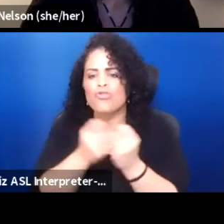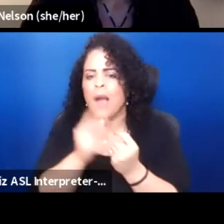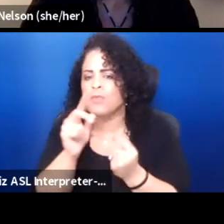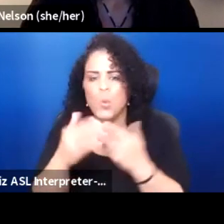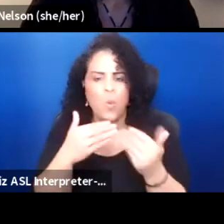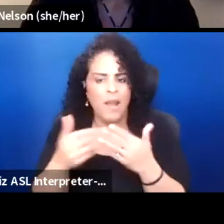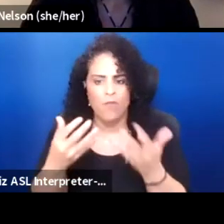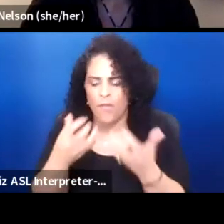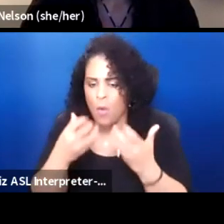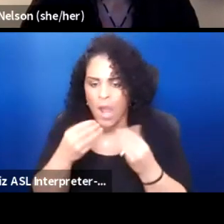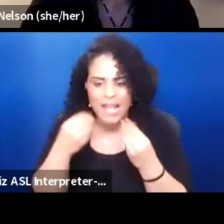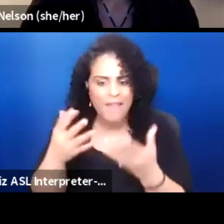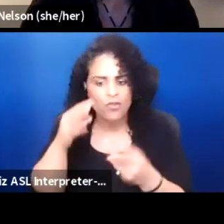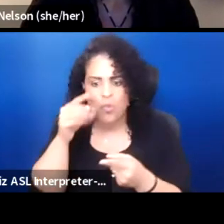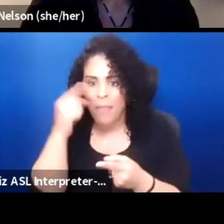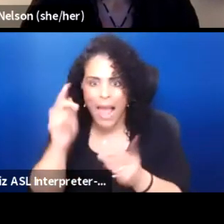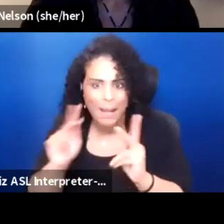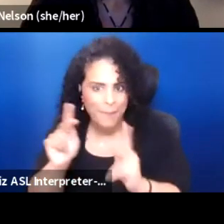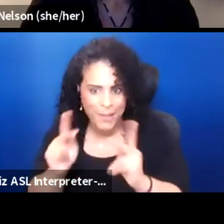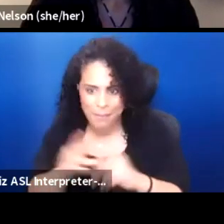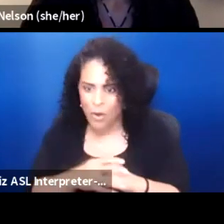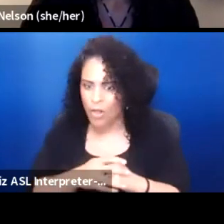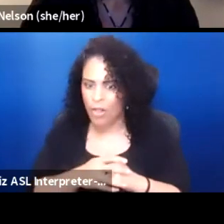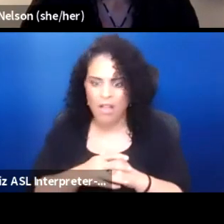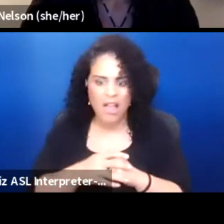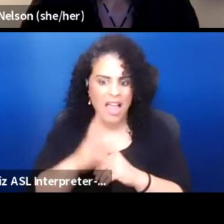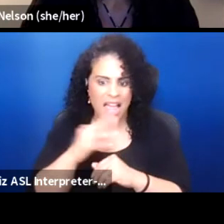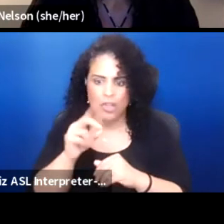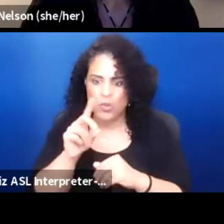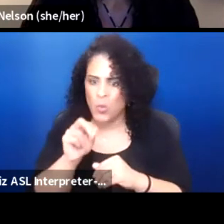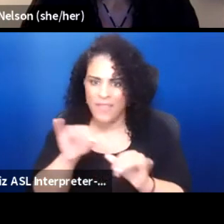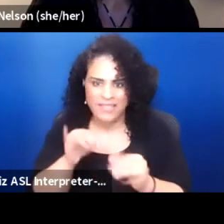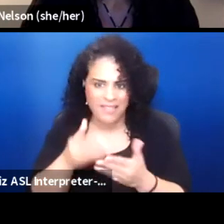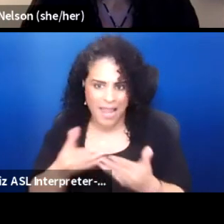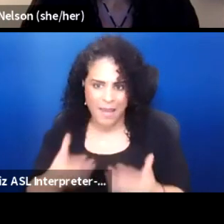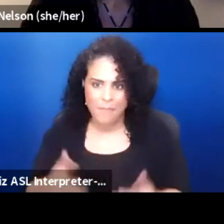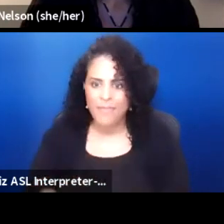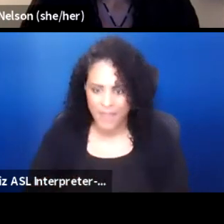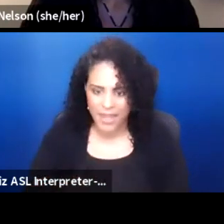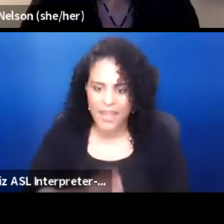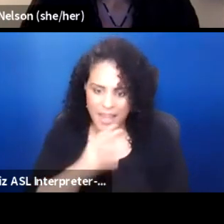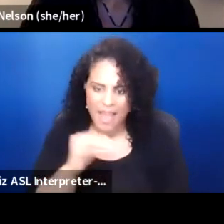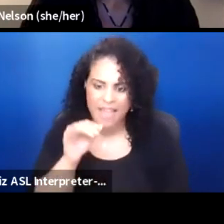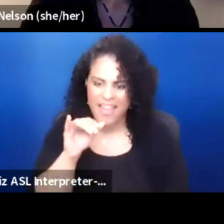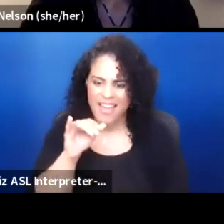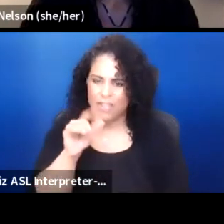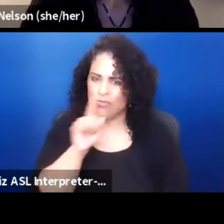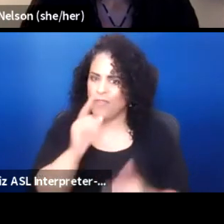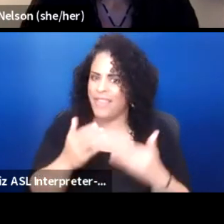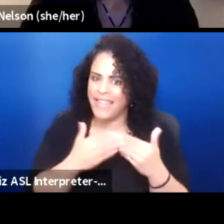give it to black folks and do the same thing. And it's pretty easy. Will they do it?